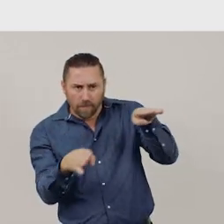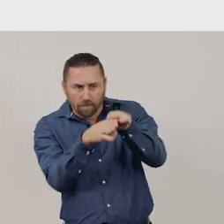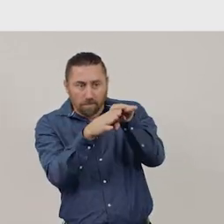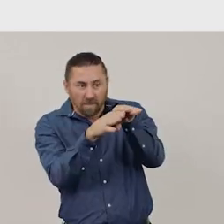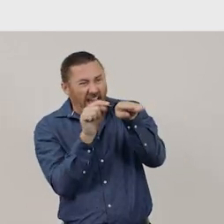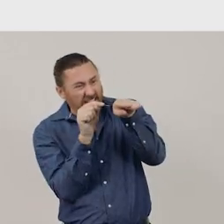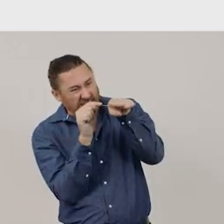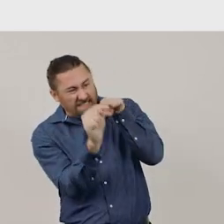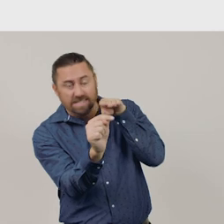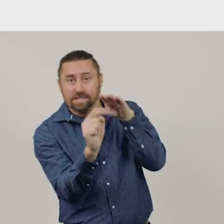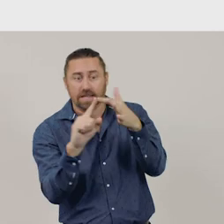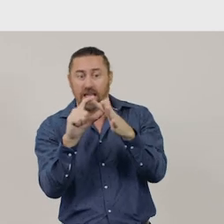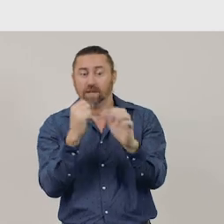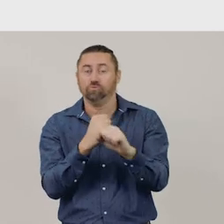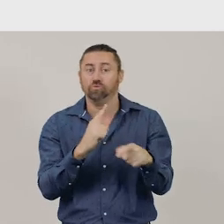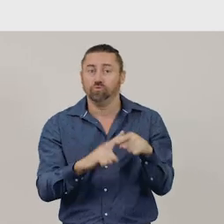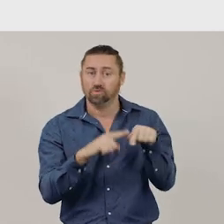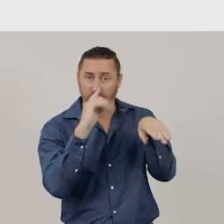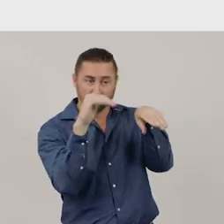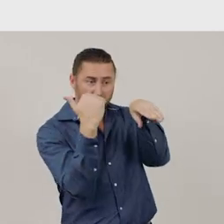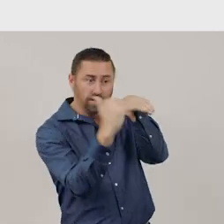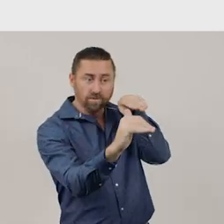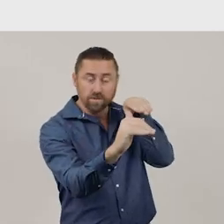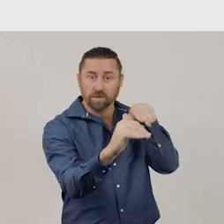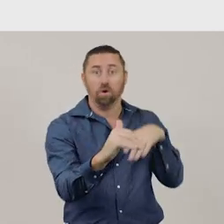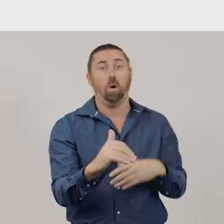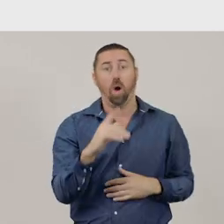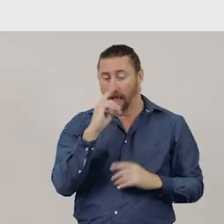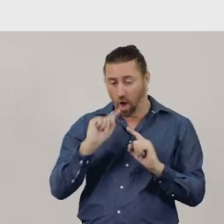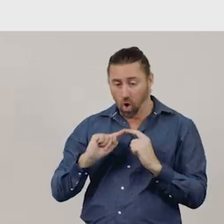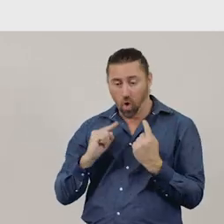Some edges are straight, and some are curved.